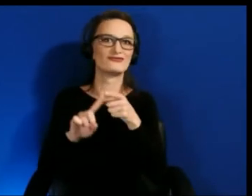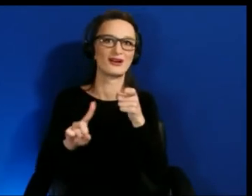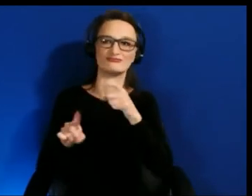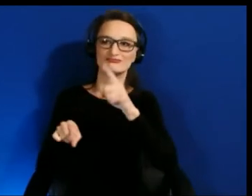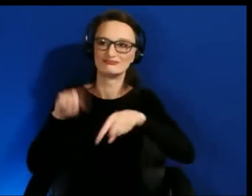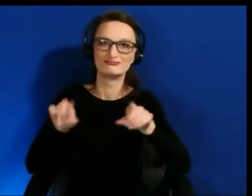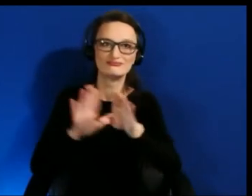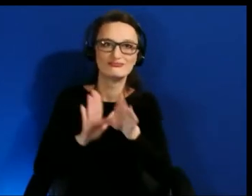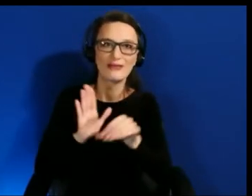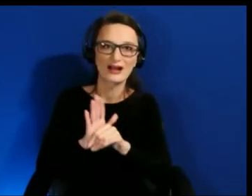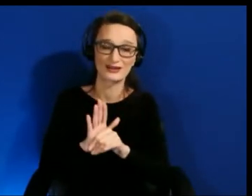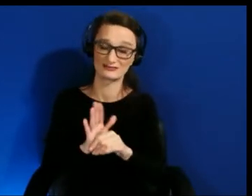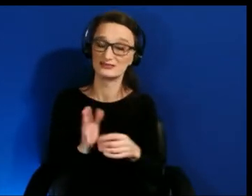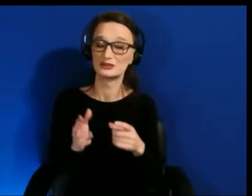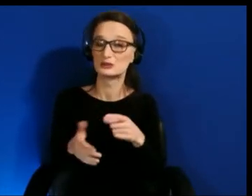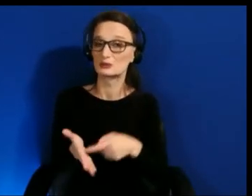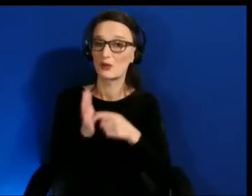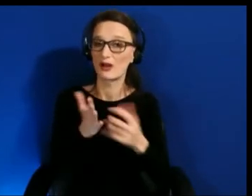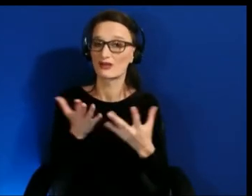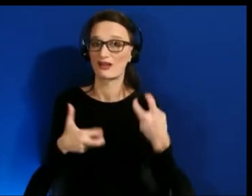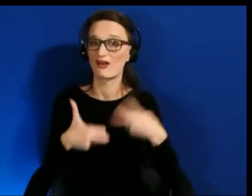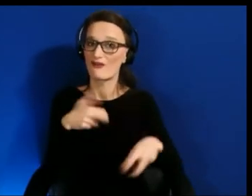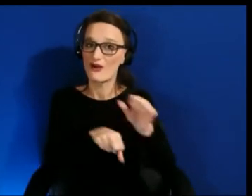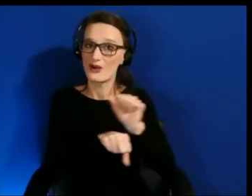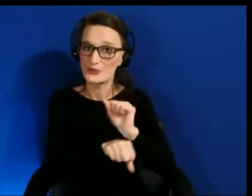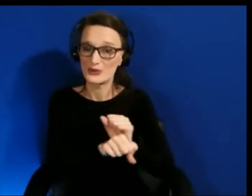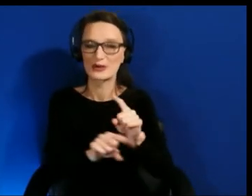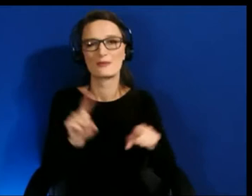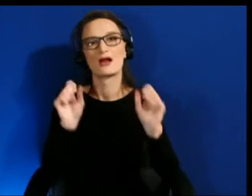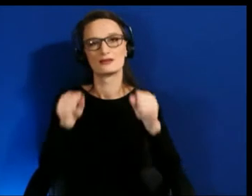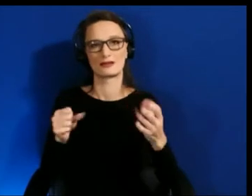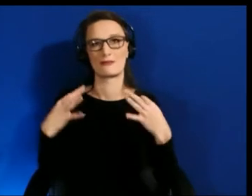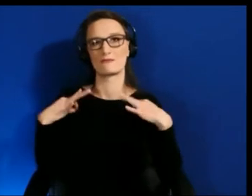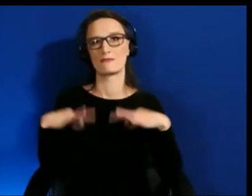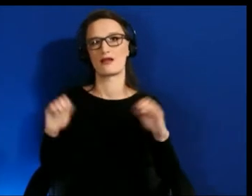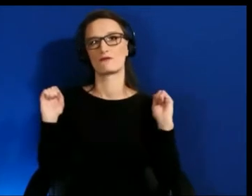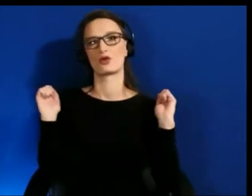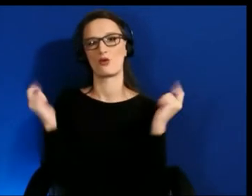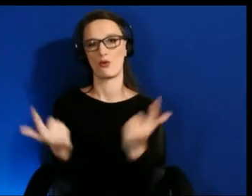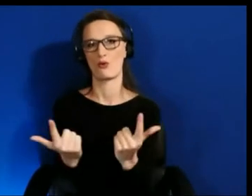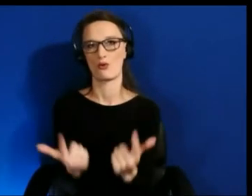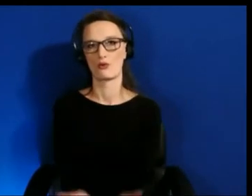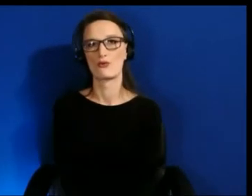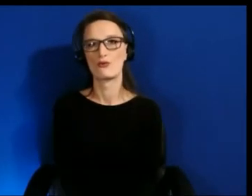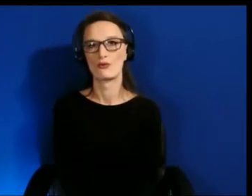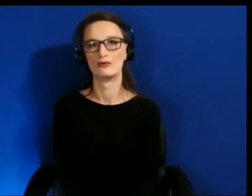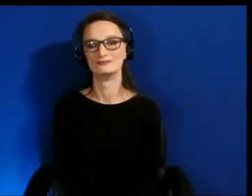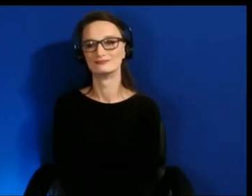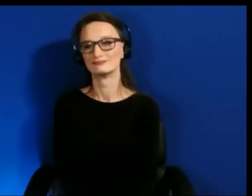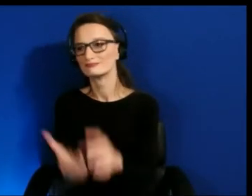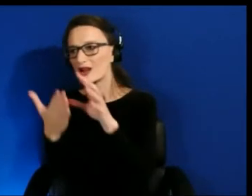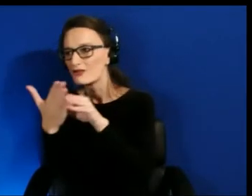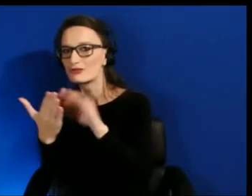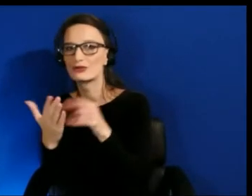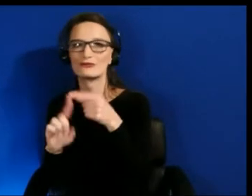it can benefit everyone. Just learn from them, talk to them.